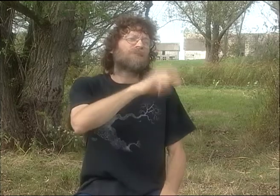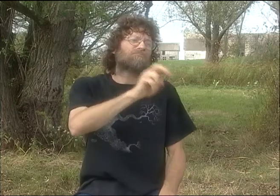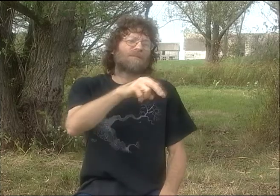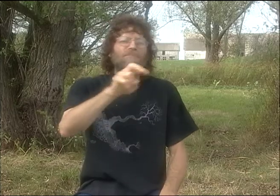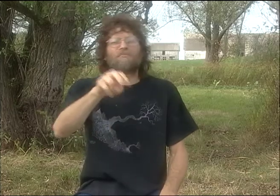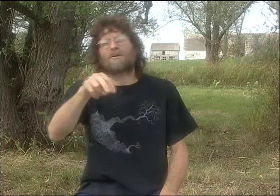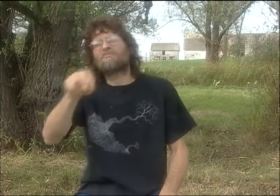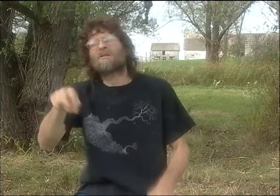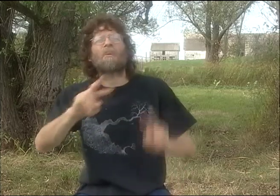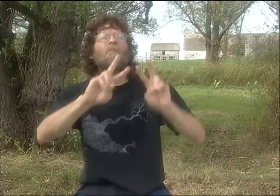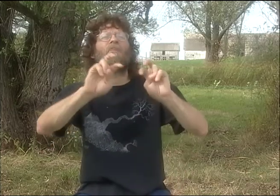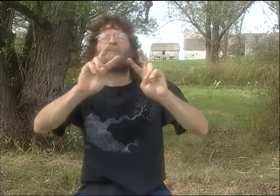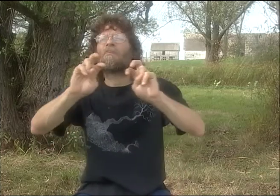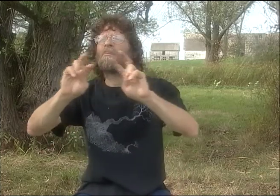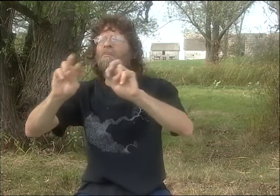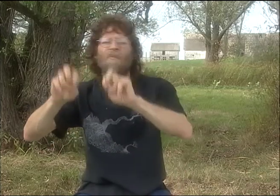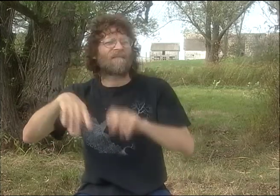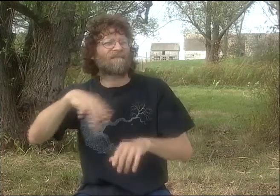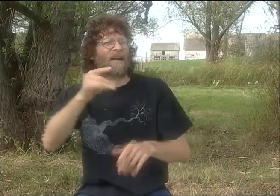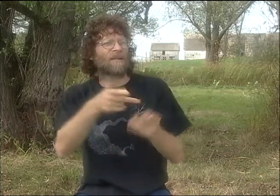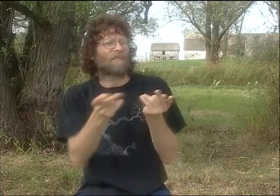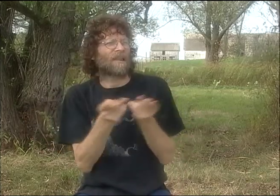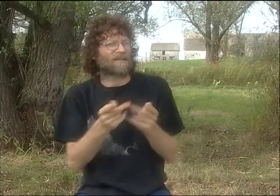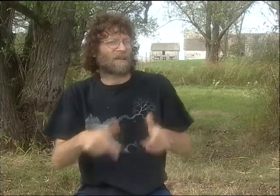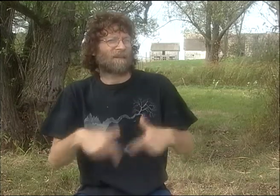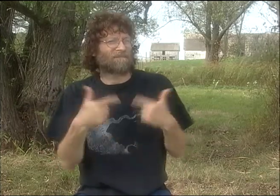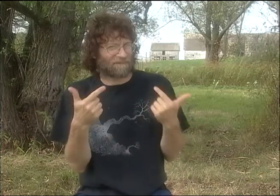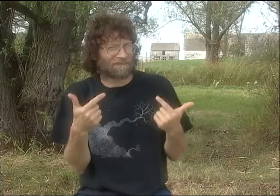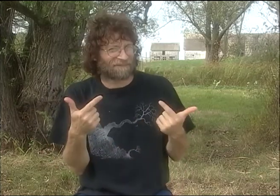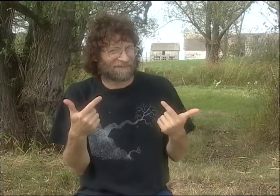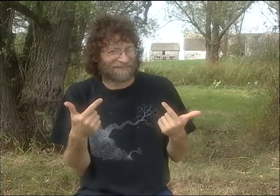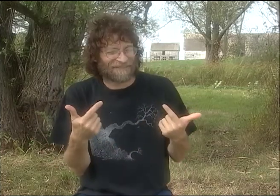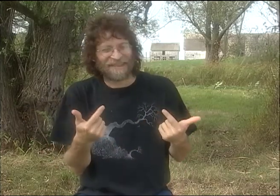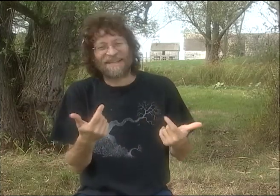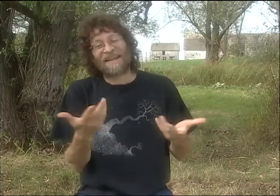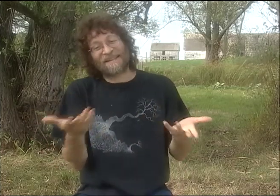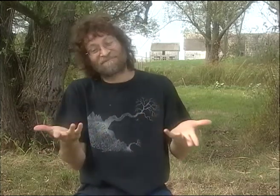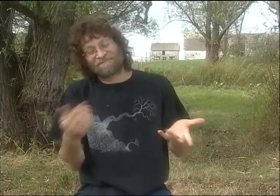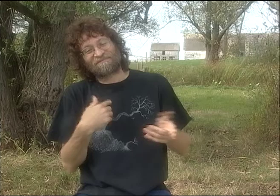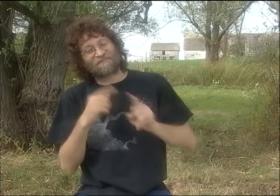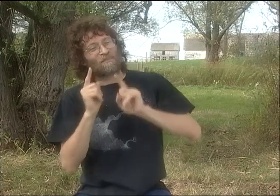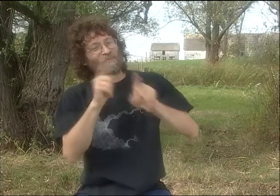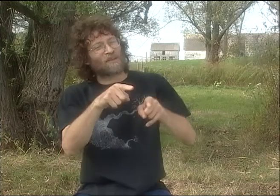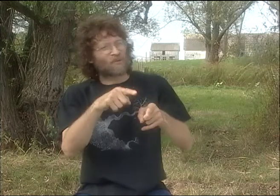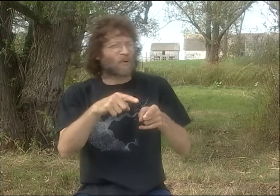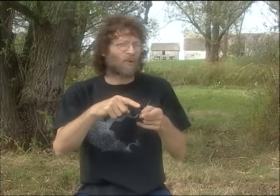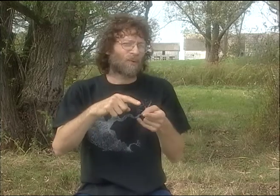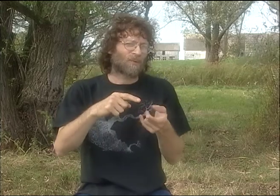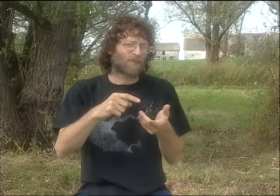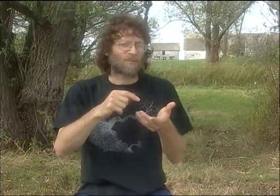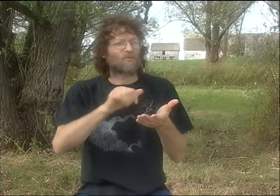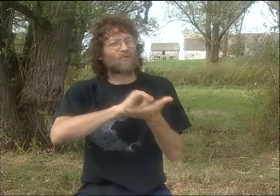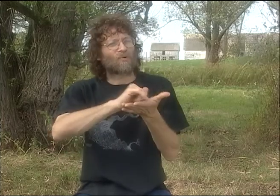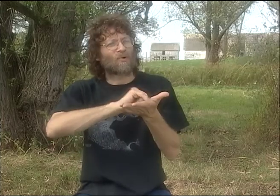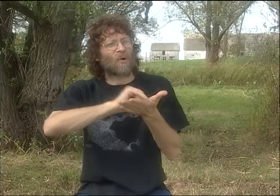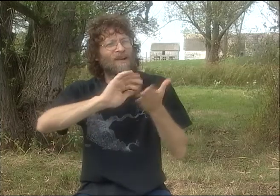SO I DECIDED TO TAKE A ROAD TRIP AND JUST TRY TO DECIDE WHERE I MIGHT LIVE.